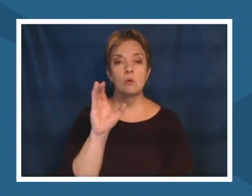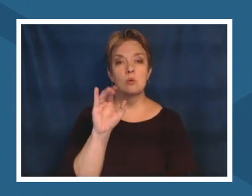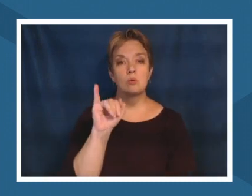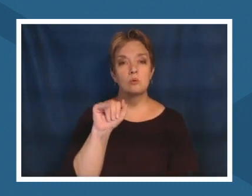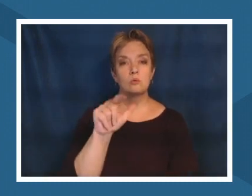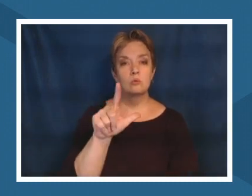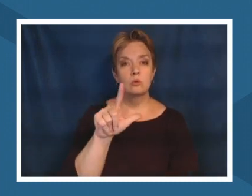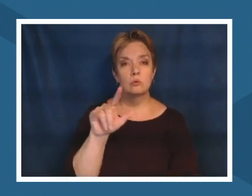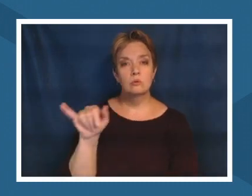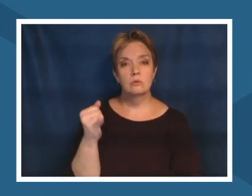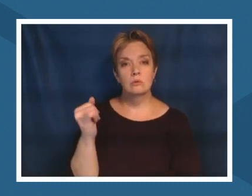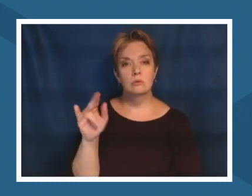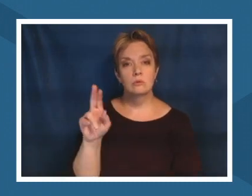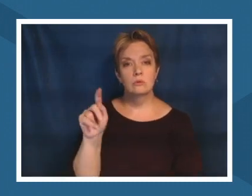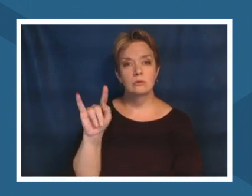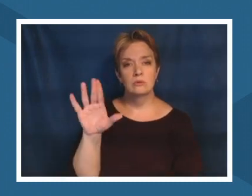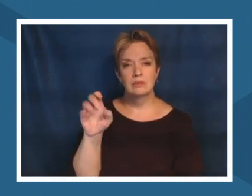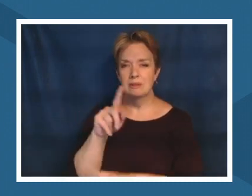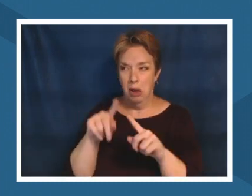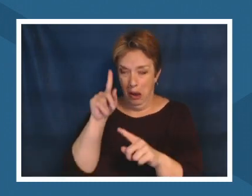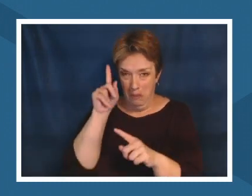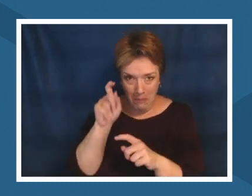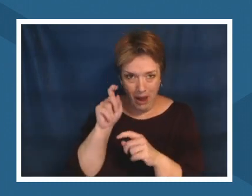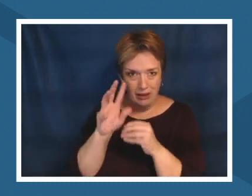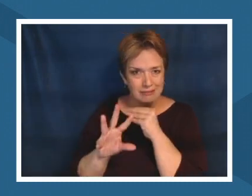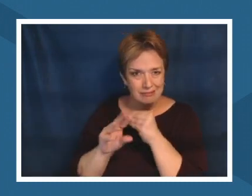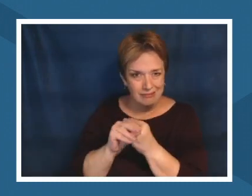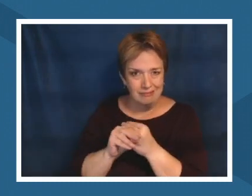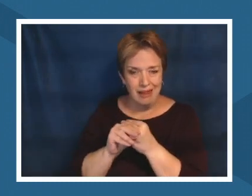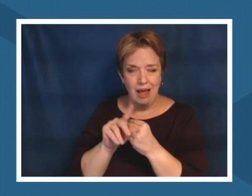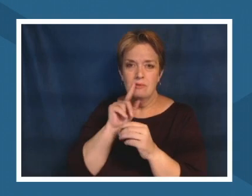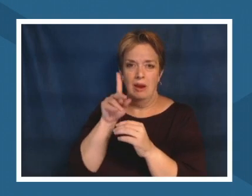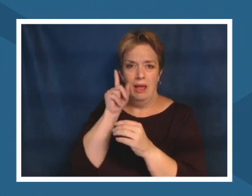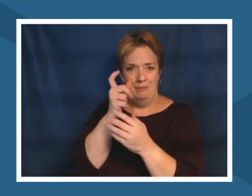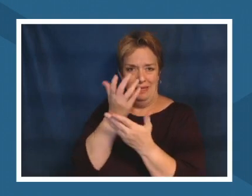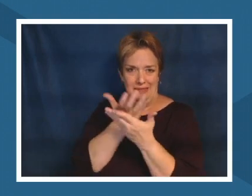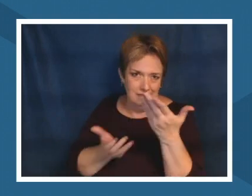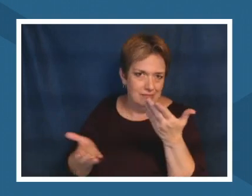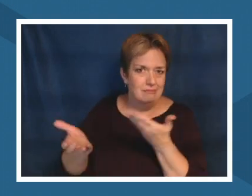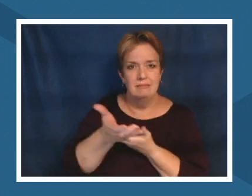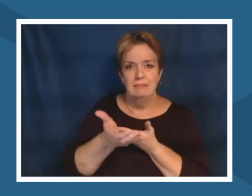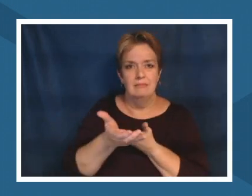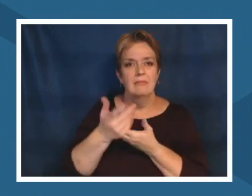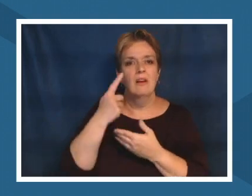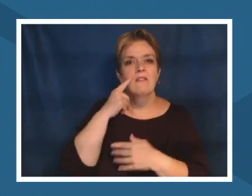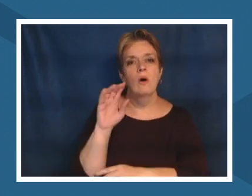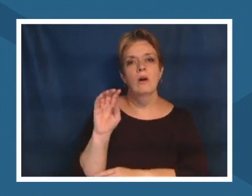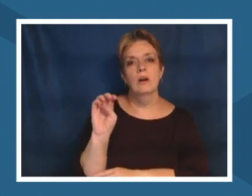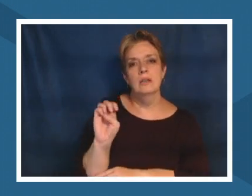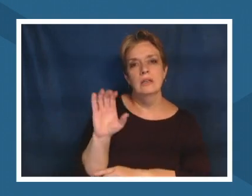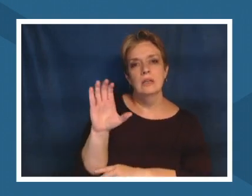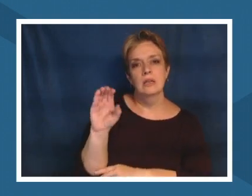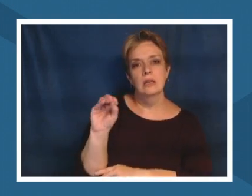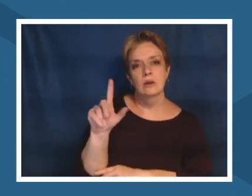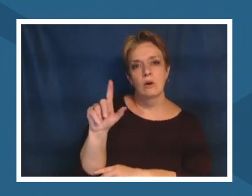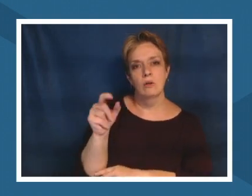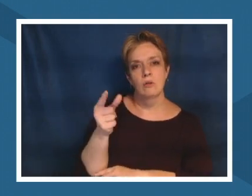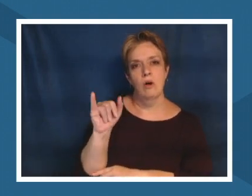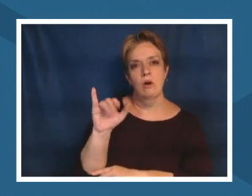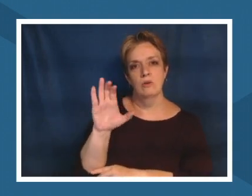that it's not and it is not just one